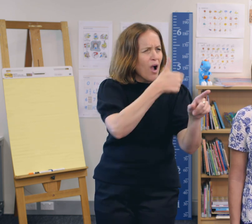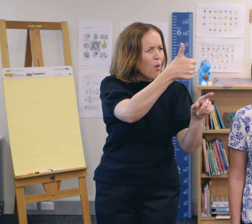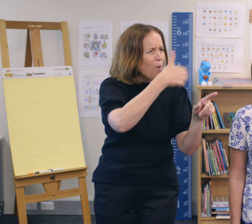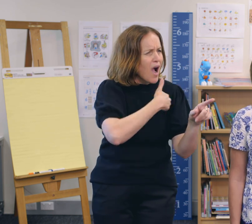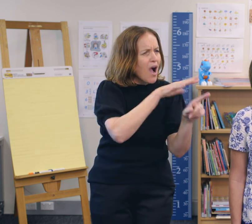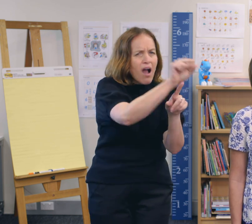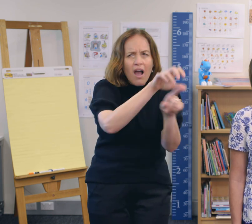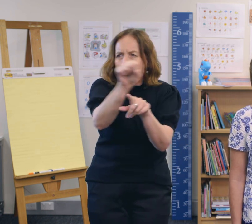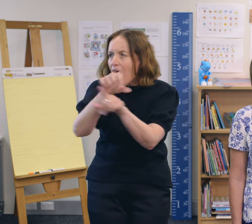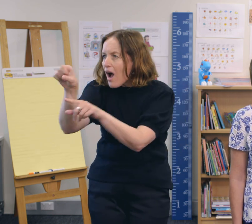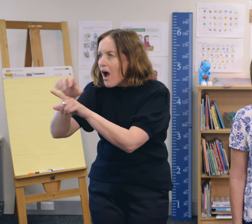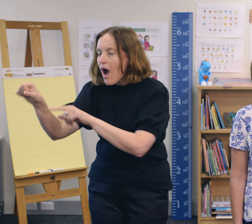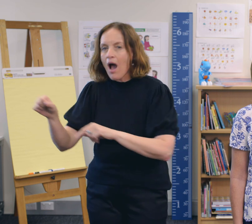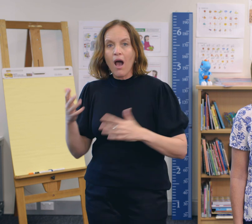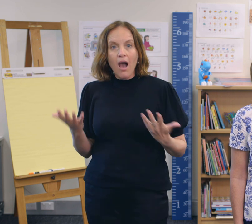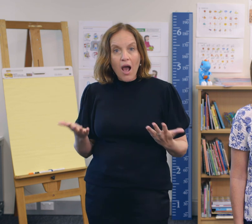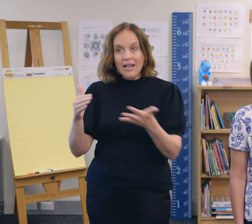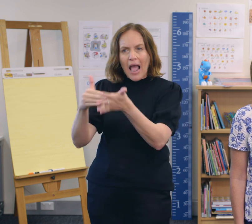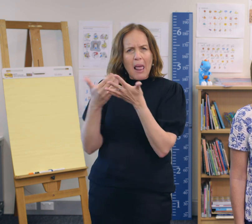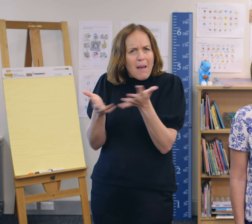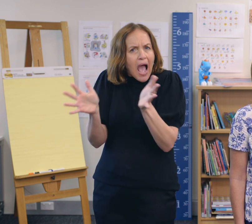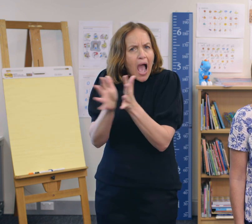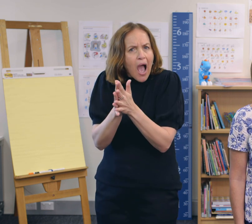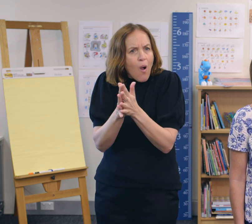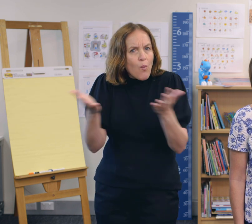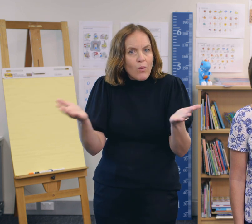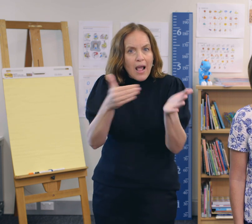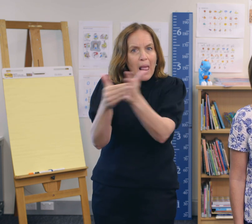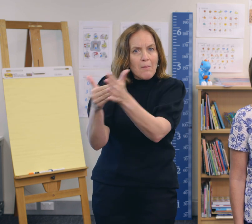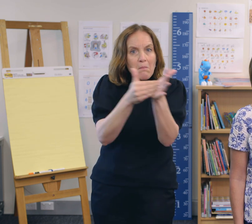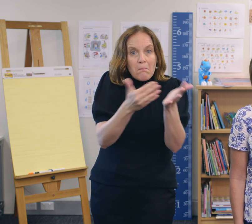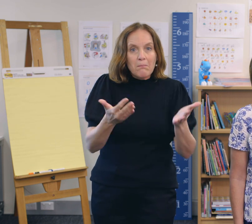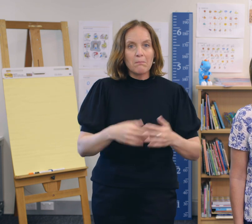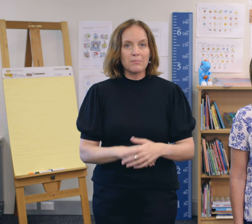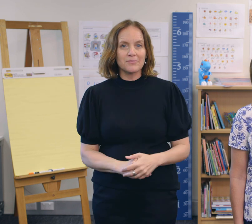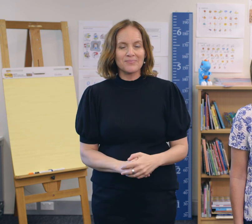and the things that they do to help others.